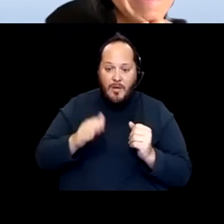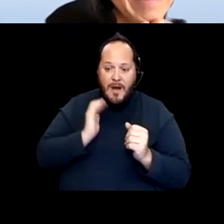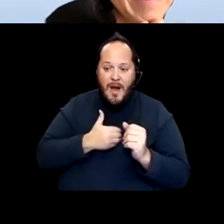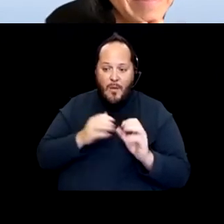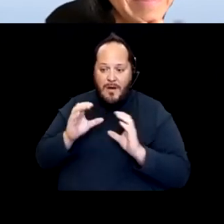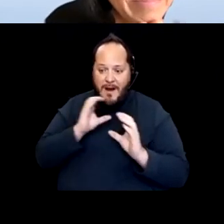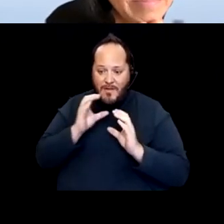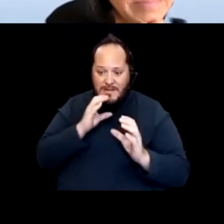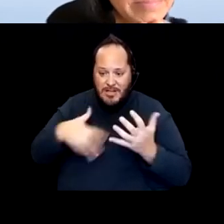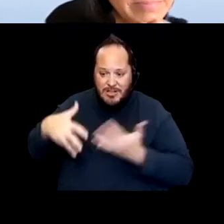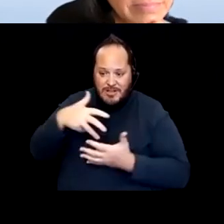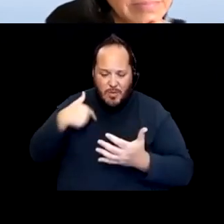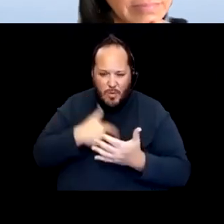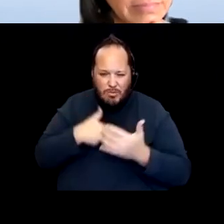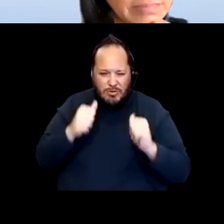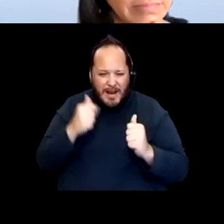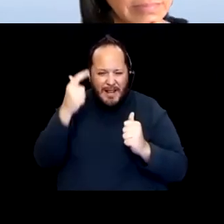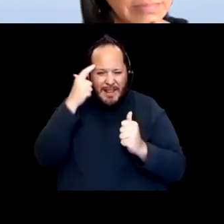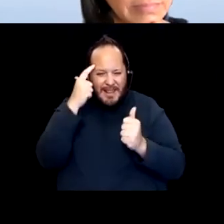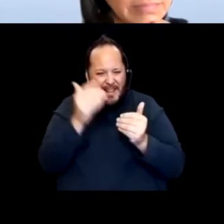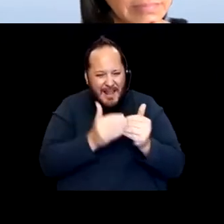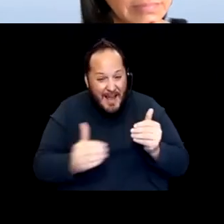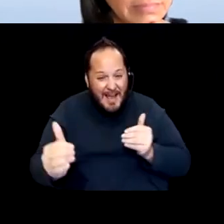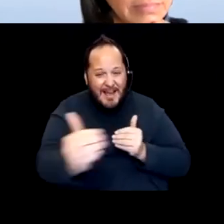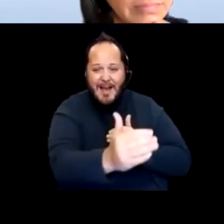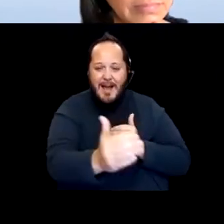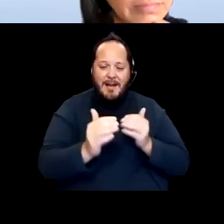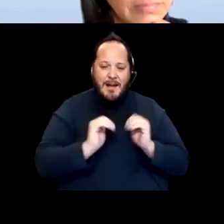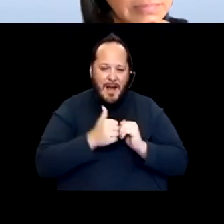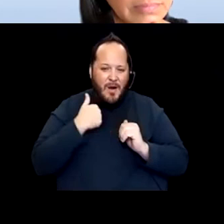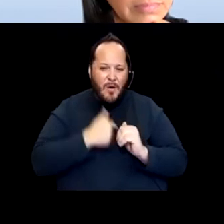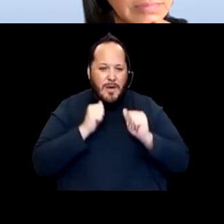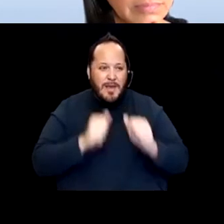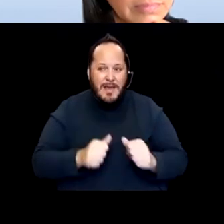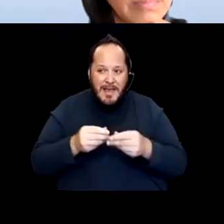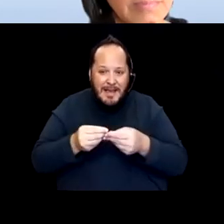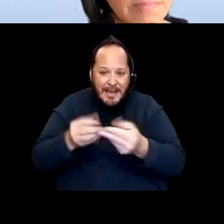of how do we work with and get information of people who aren't yet rushing to get it.